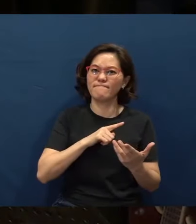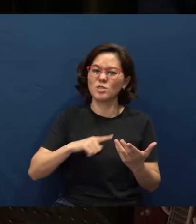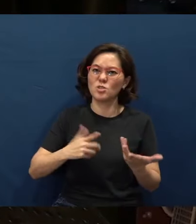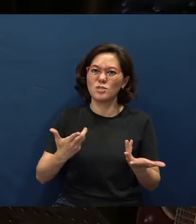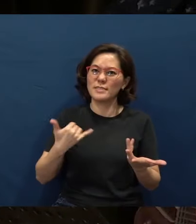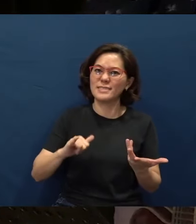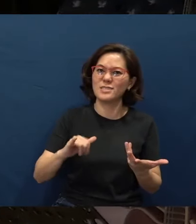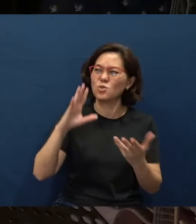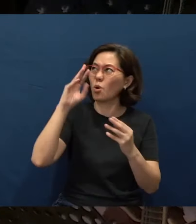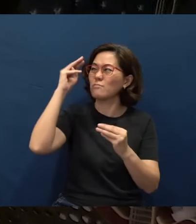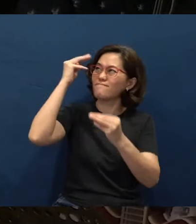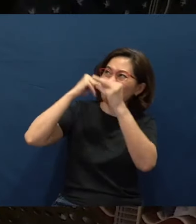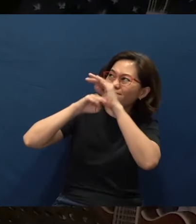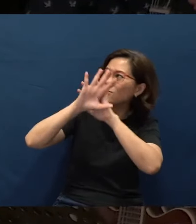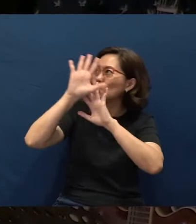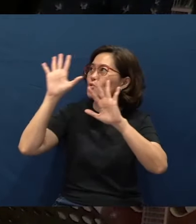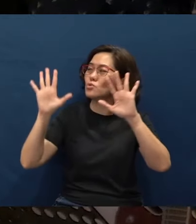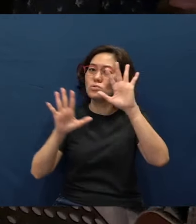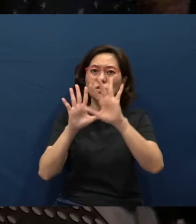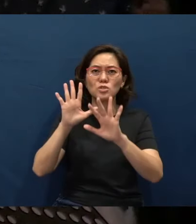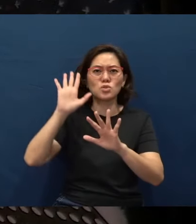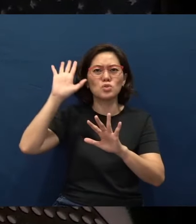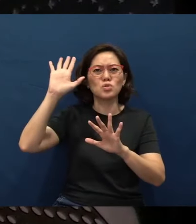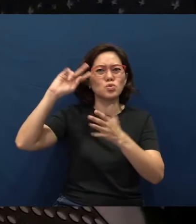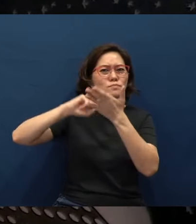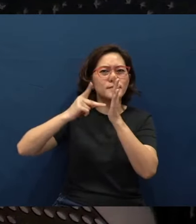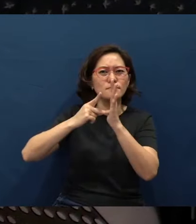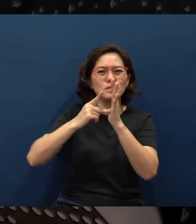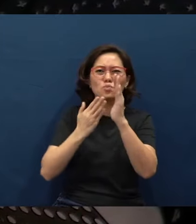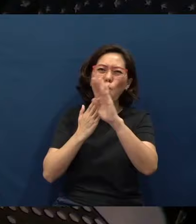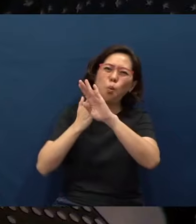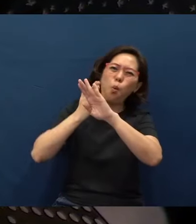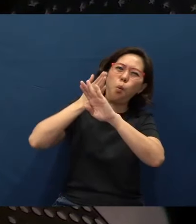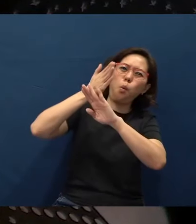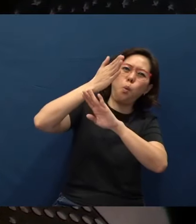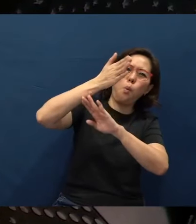and Your purposes are far, far way beyond our understanding.